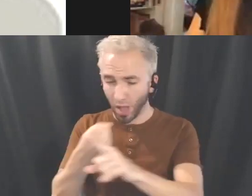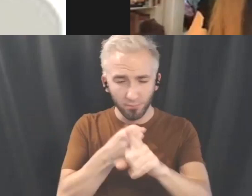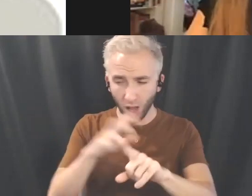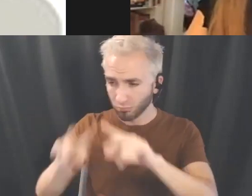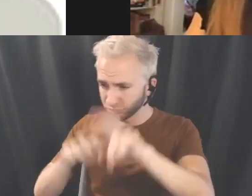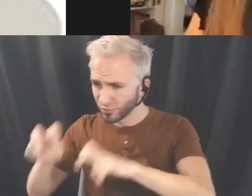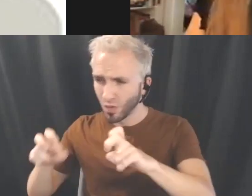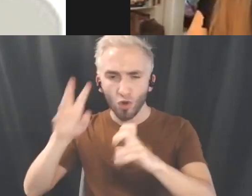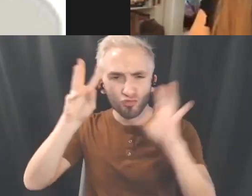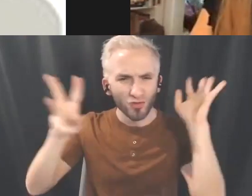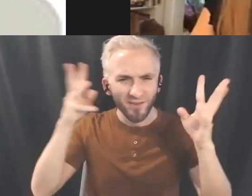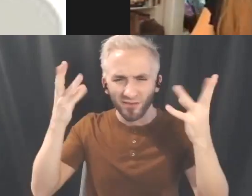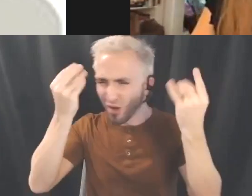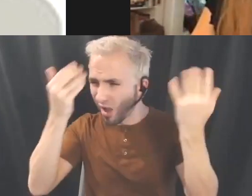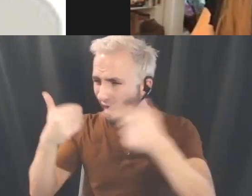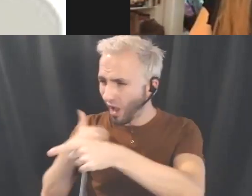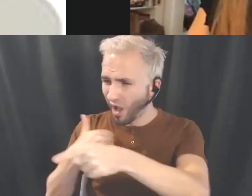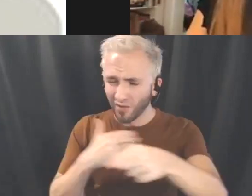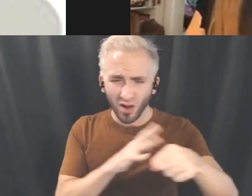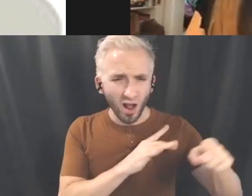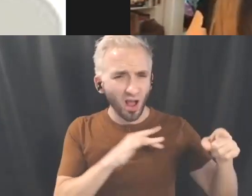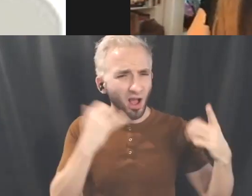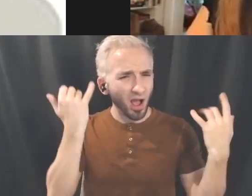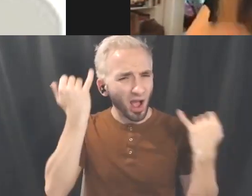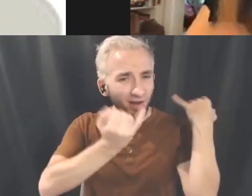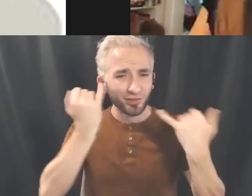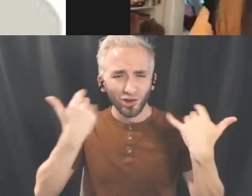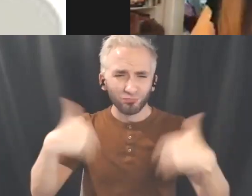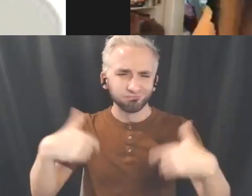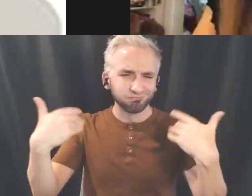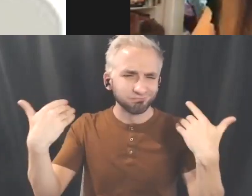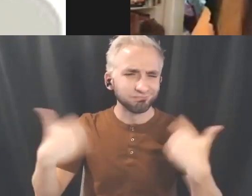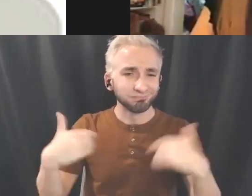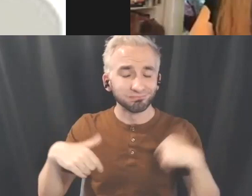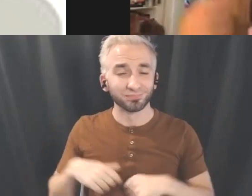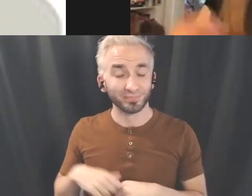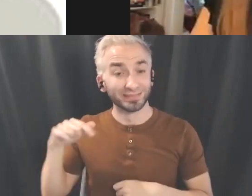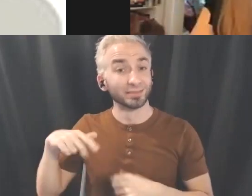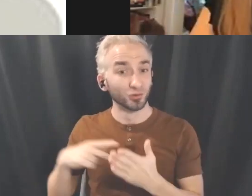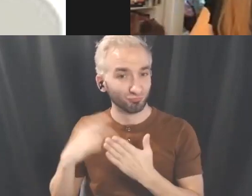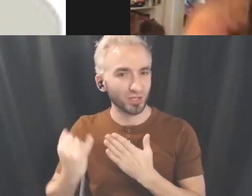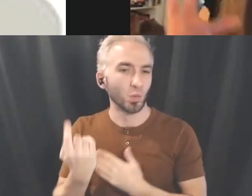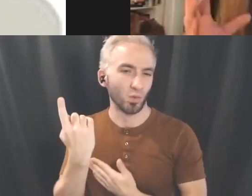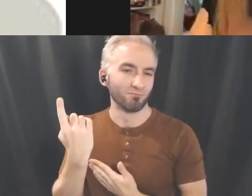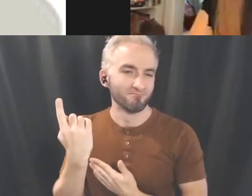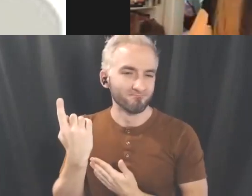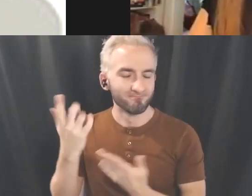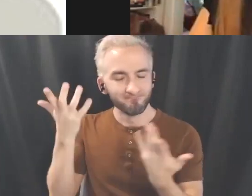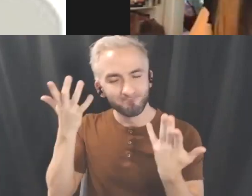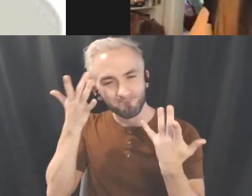that has come out of the pandemic. This particular project is one of them, it's in two big components.